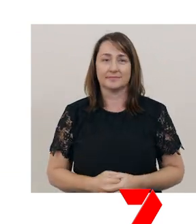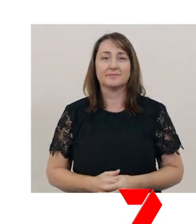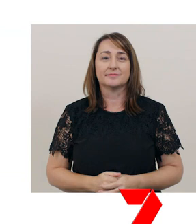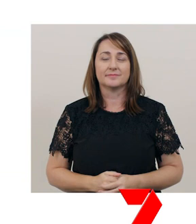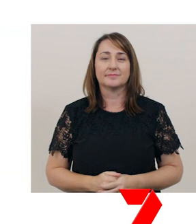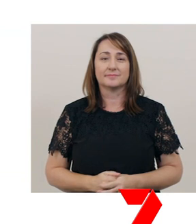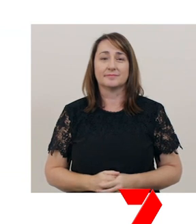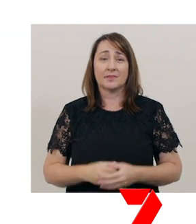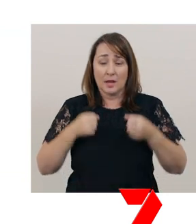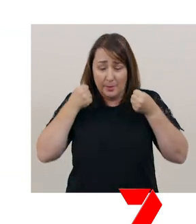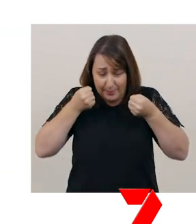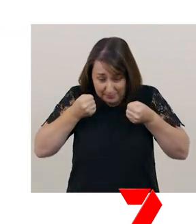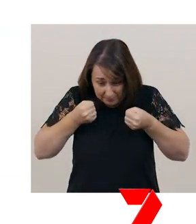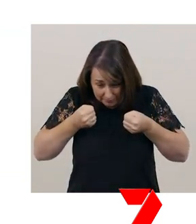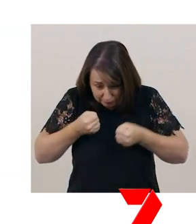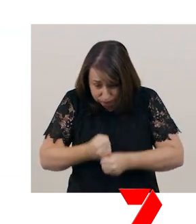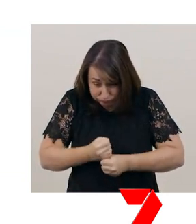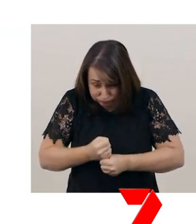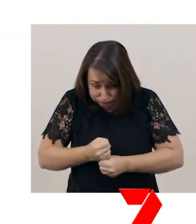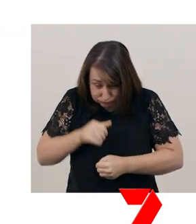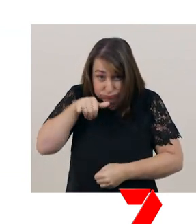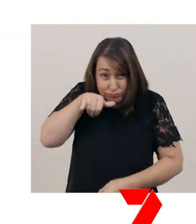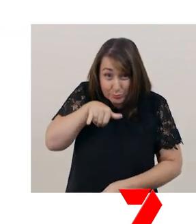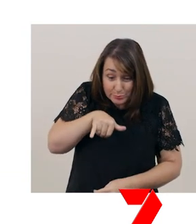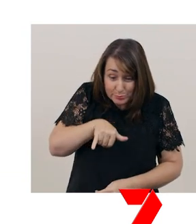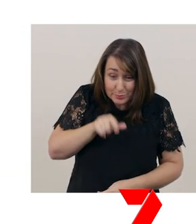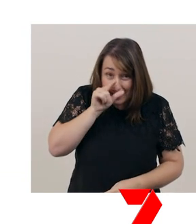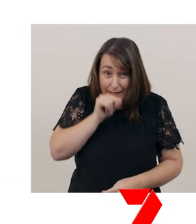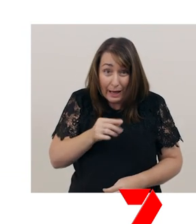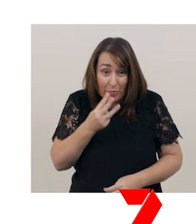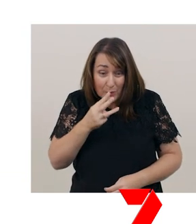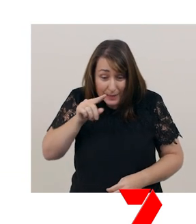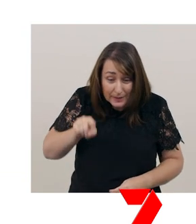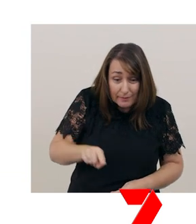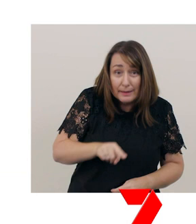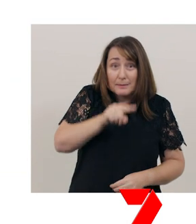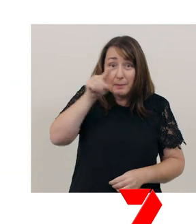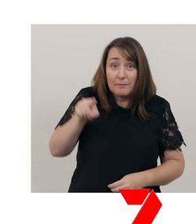Can Rex do a triple flip? You bet! [jet engine roars]